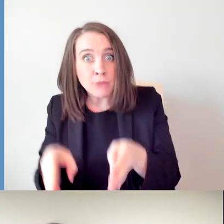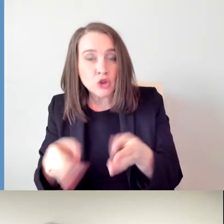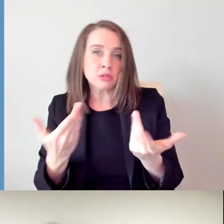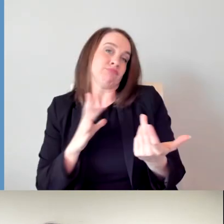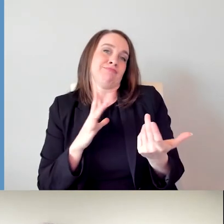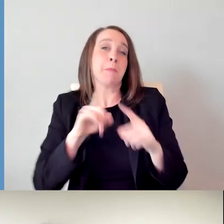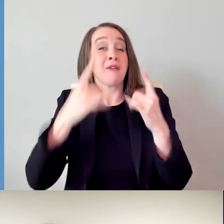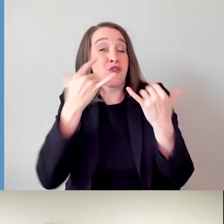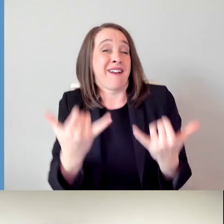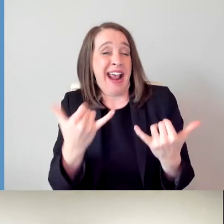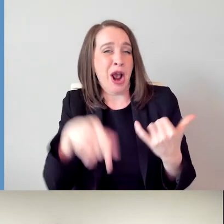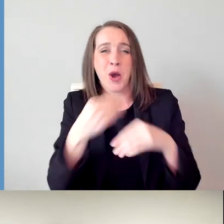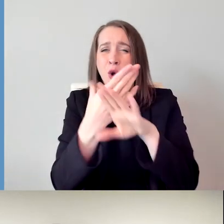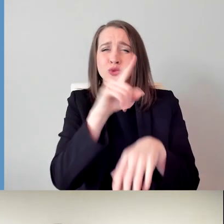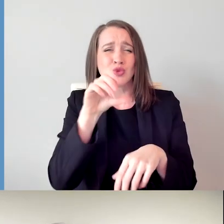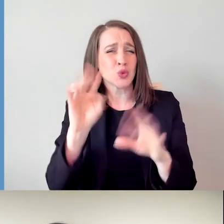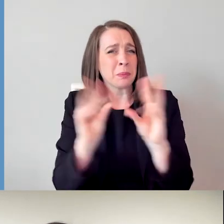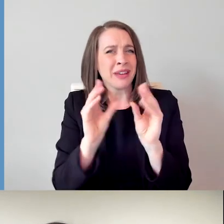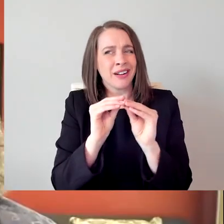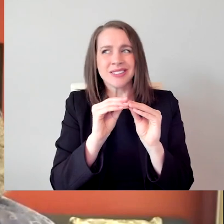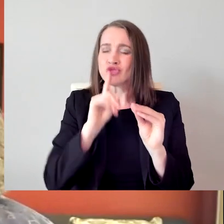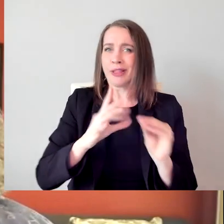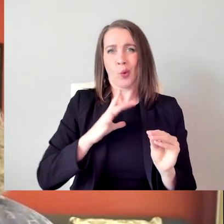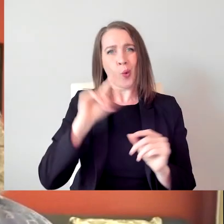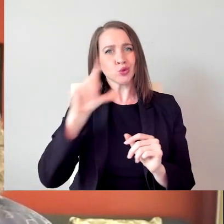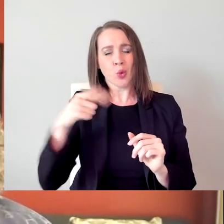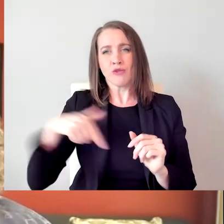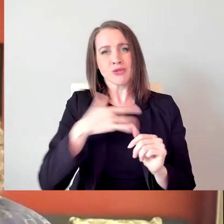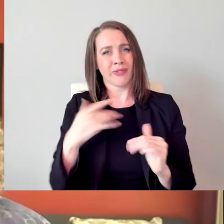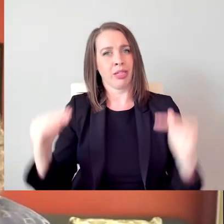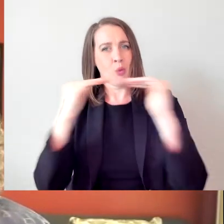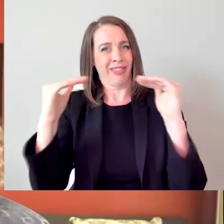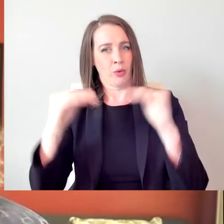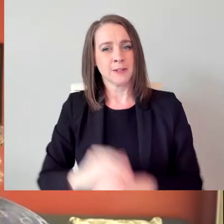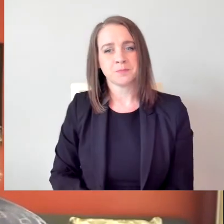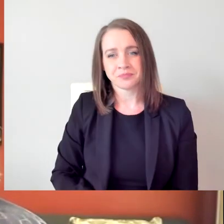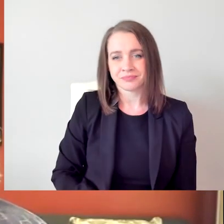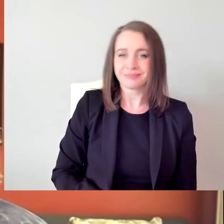been a great tool of this equalizer in a way. Certainly starting out in my audio post-production career,